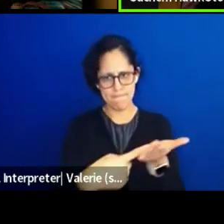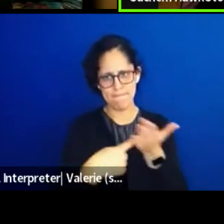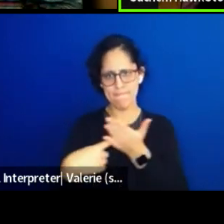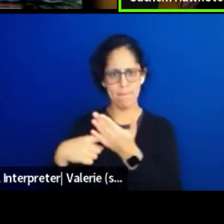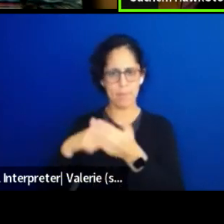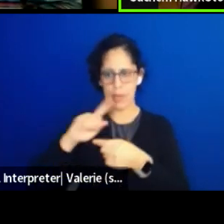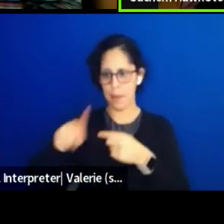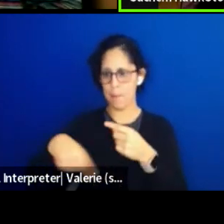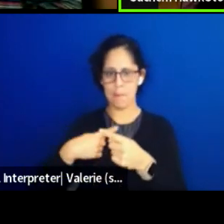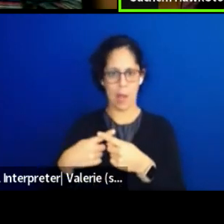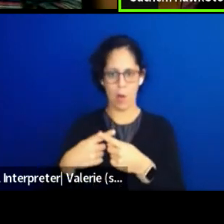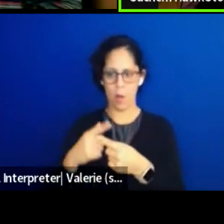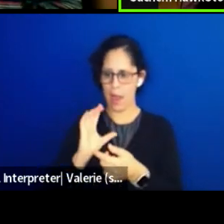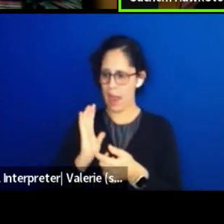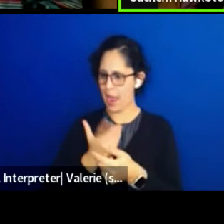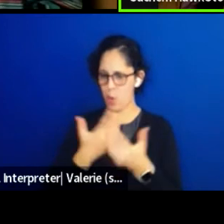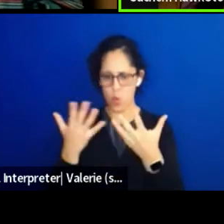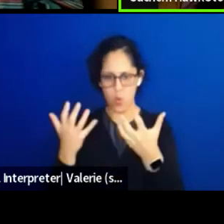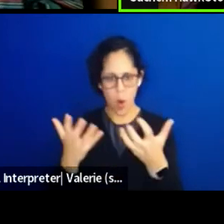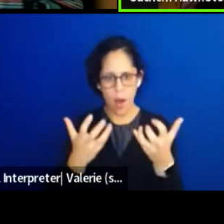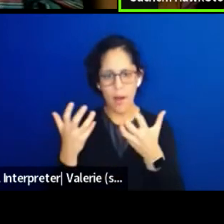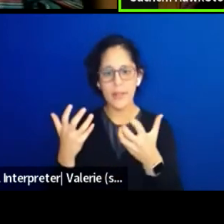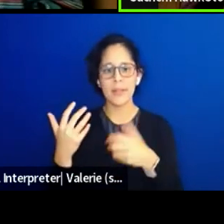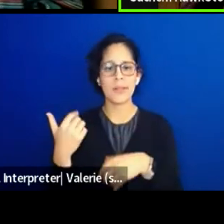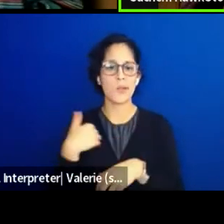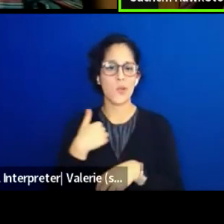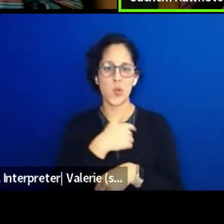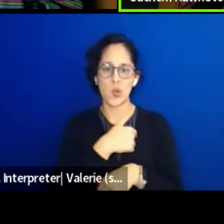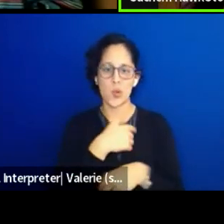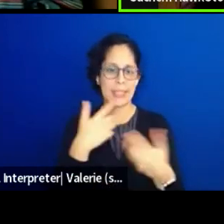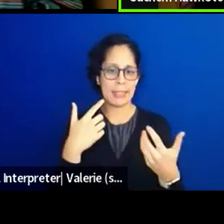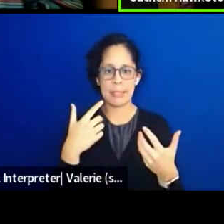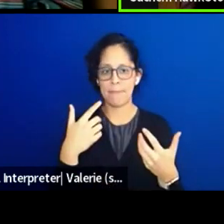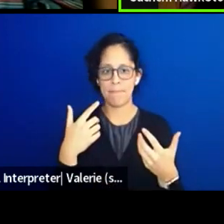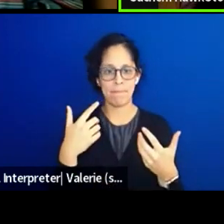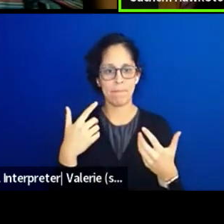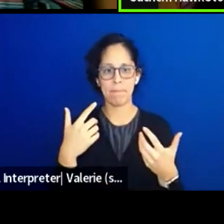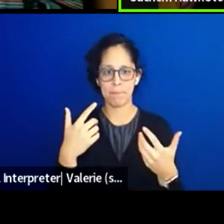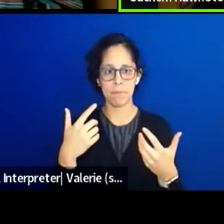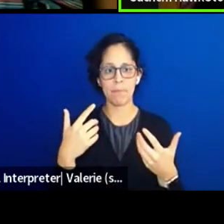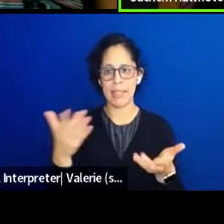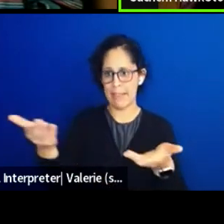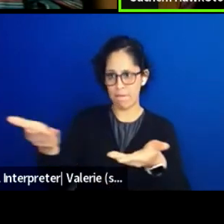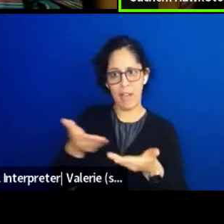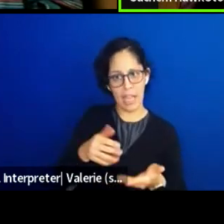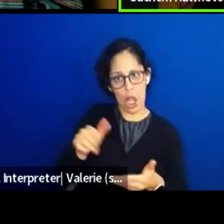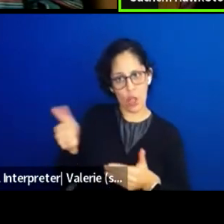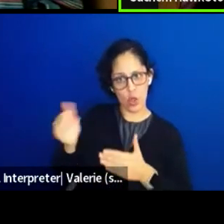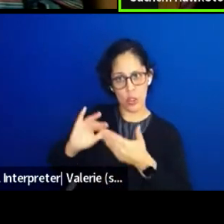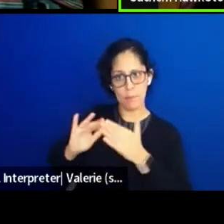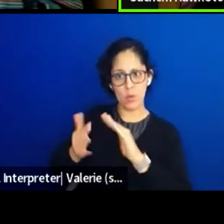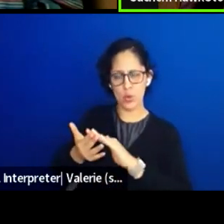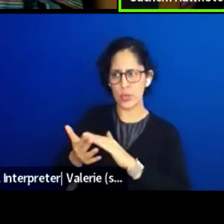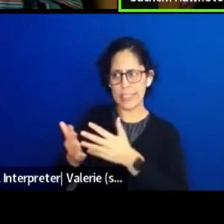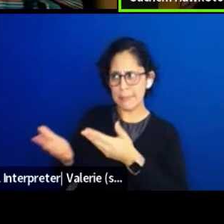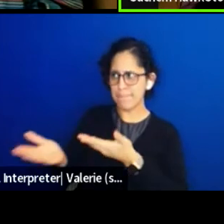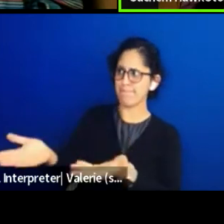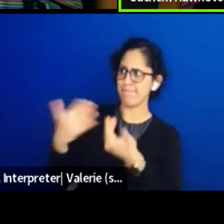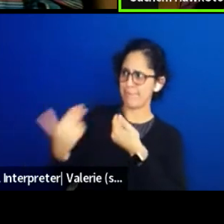And we players and we invite another community. And it's so important to us to feel this,